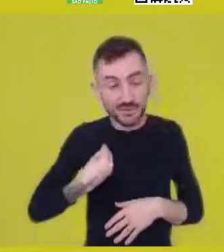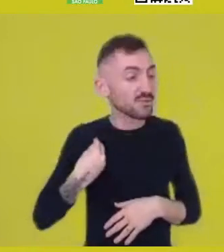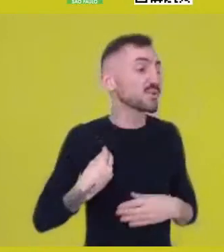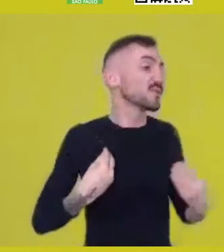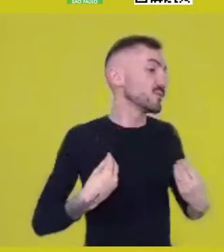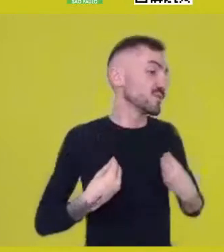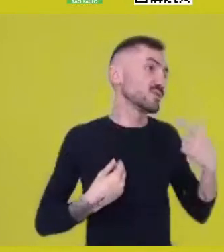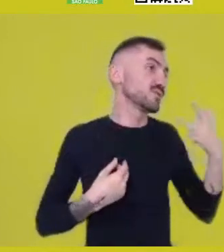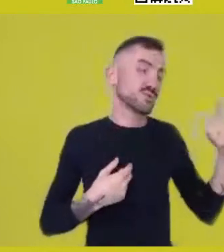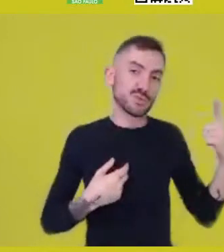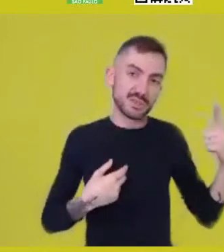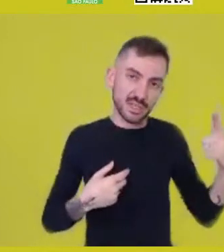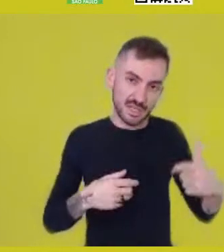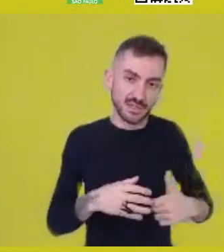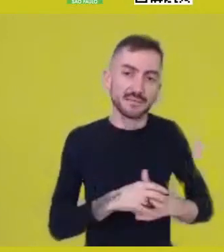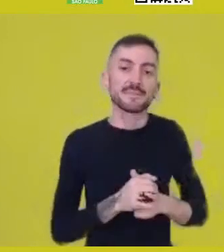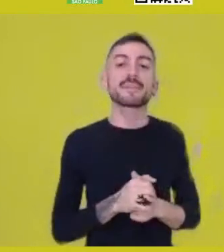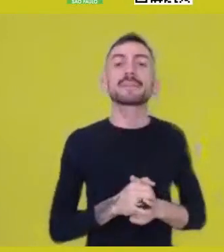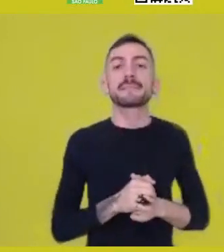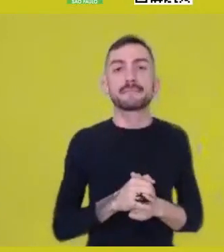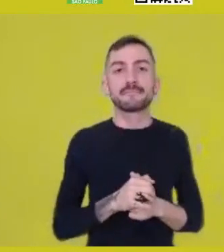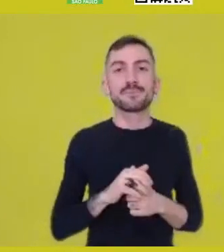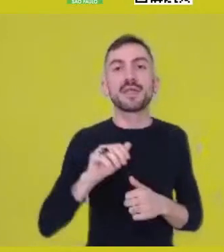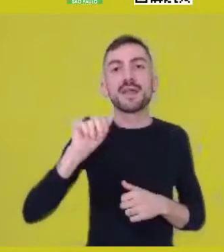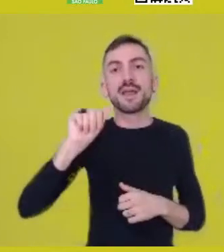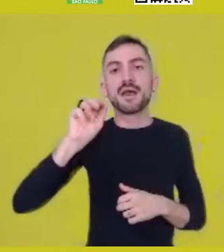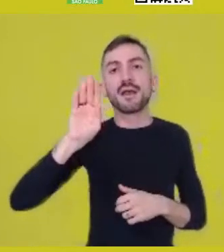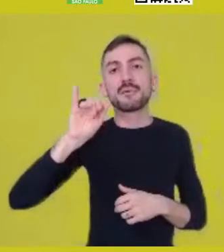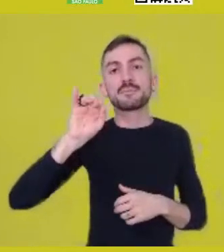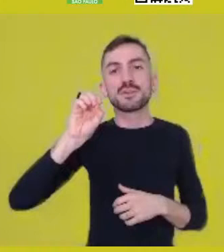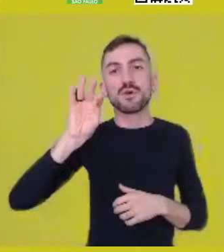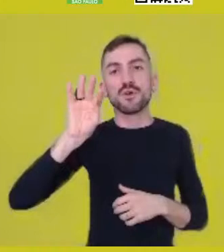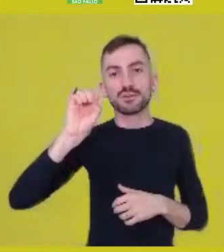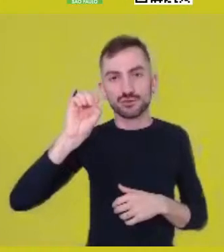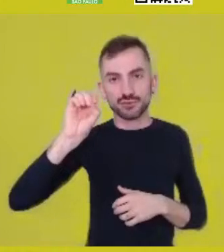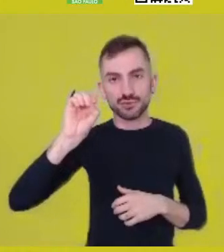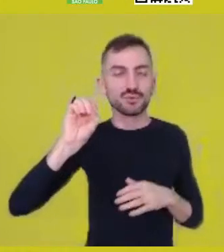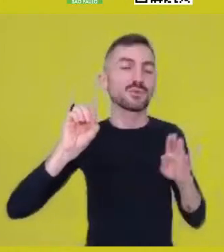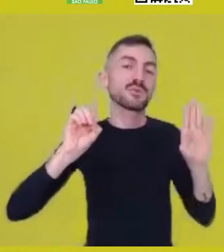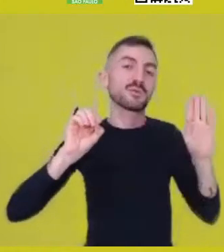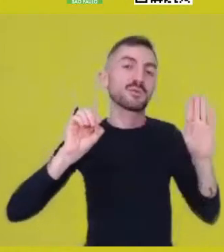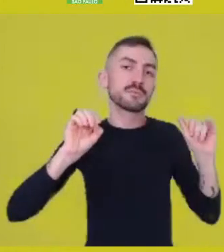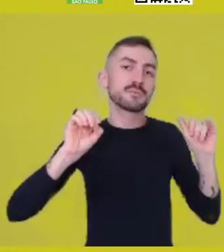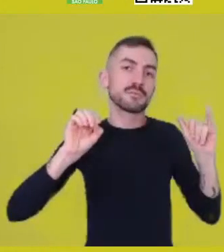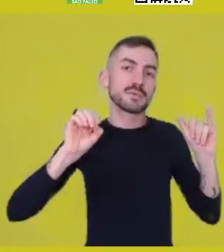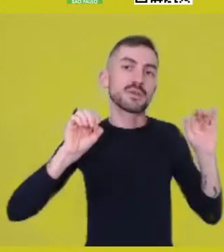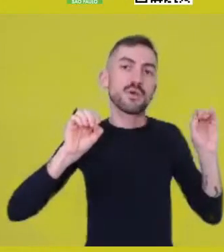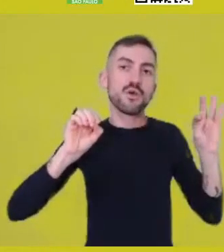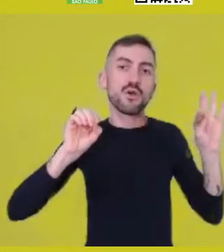the living and the non-living, proposed by a certain West,